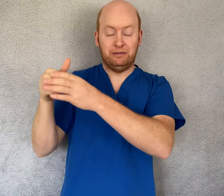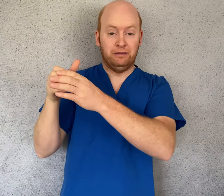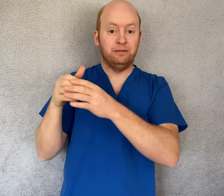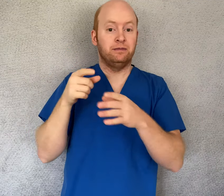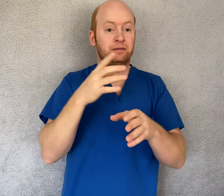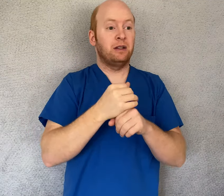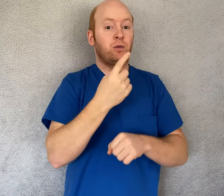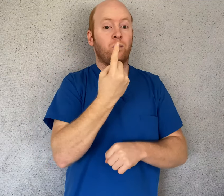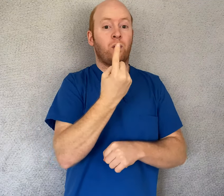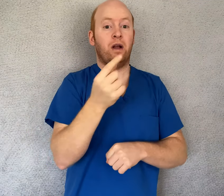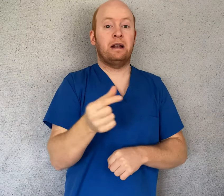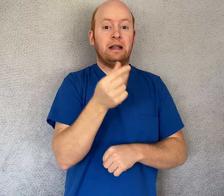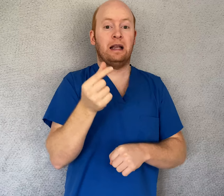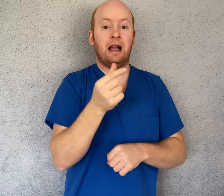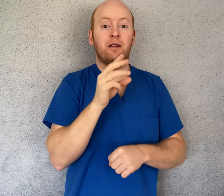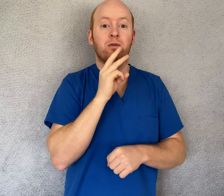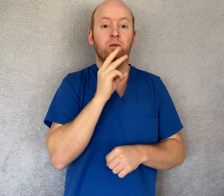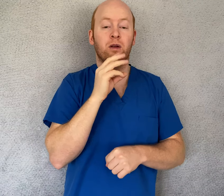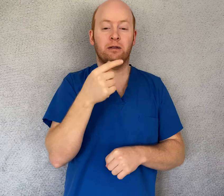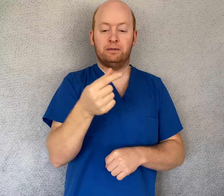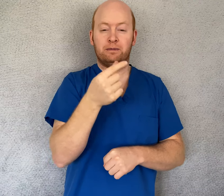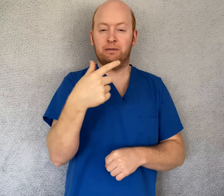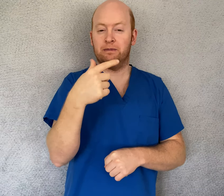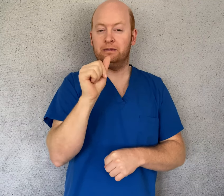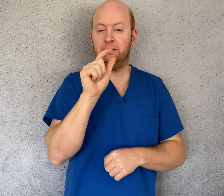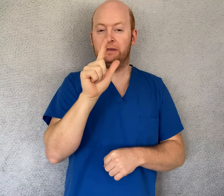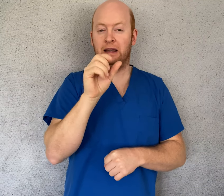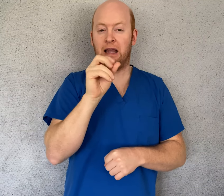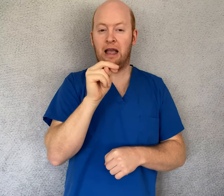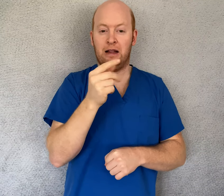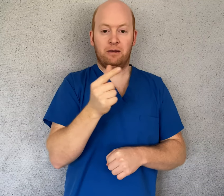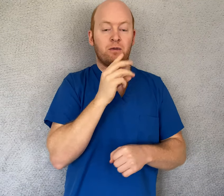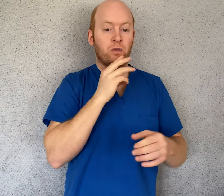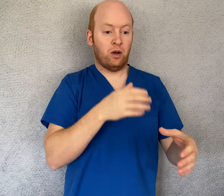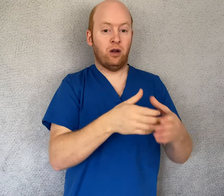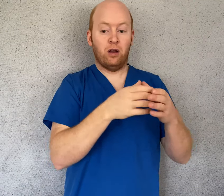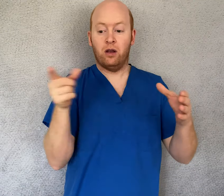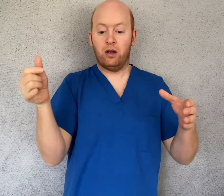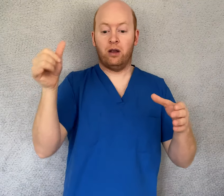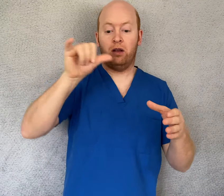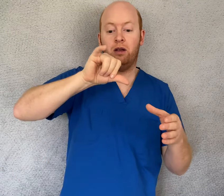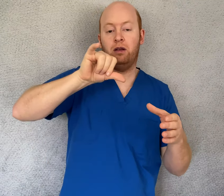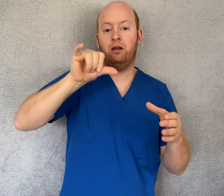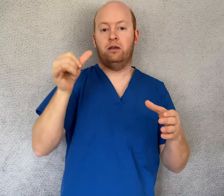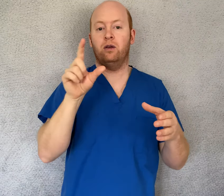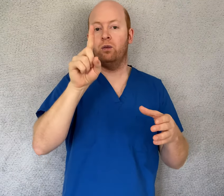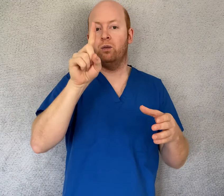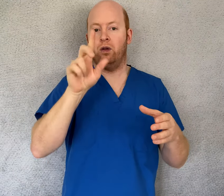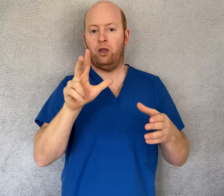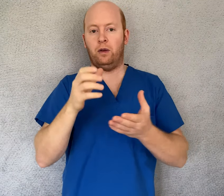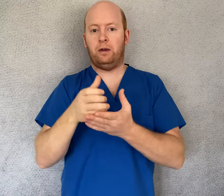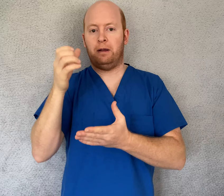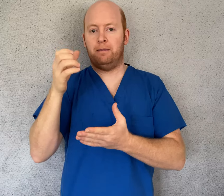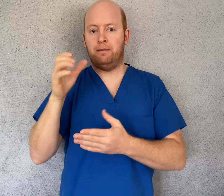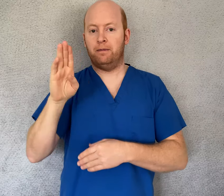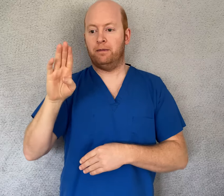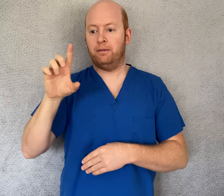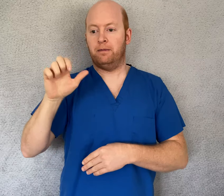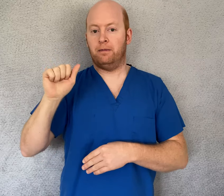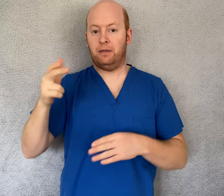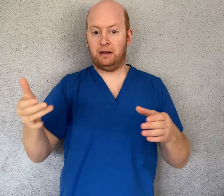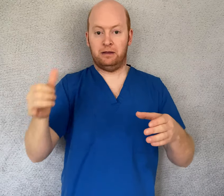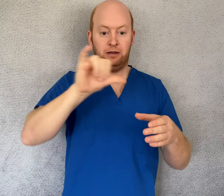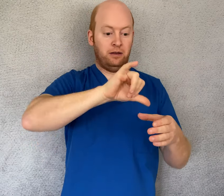and add 1/3 cup of bleach and mixing it.